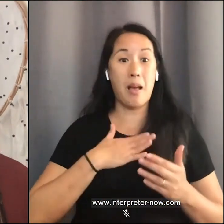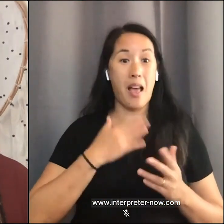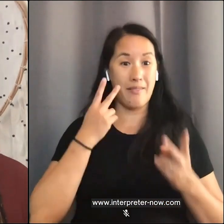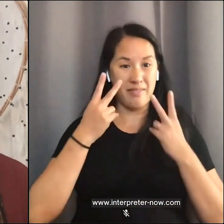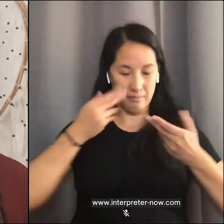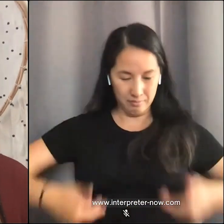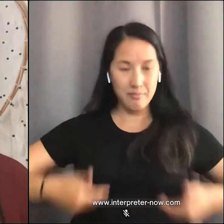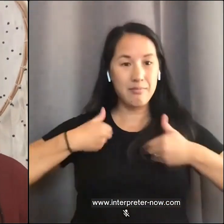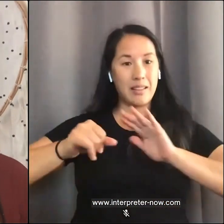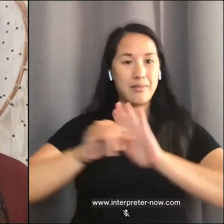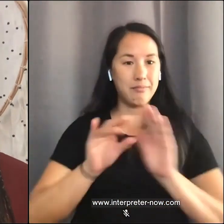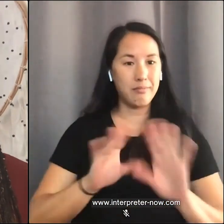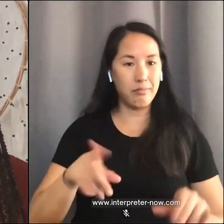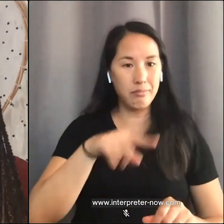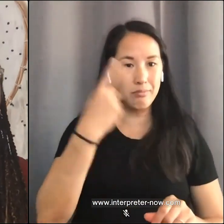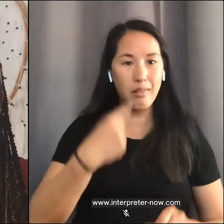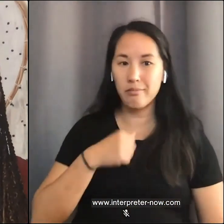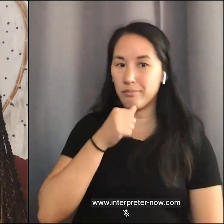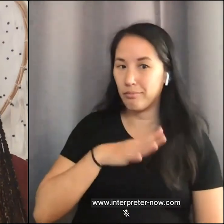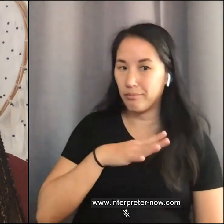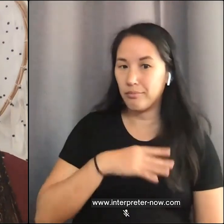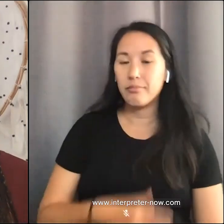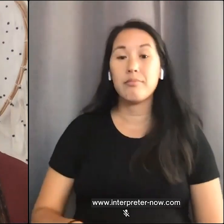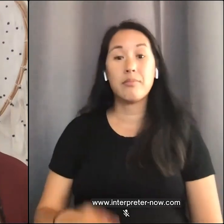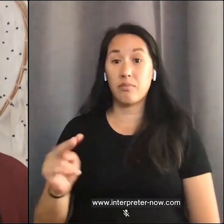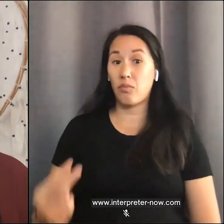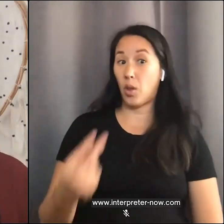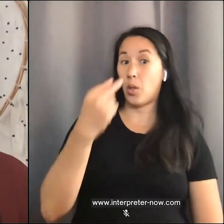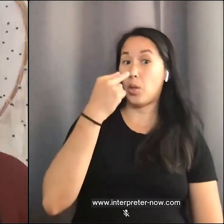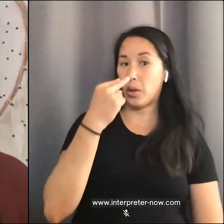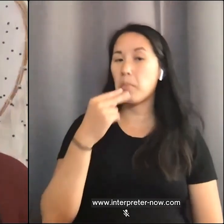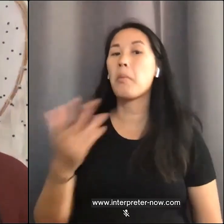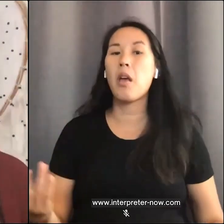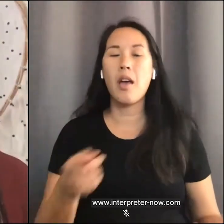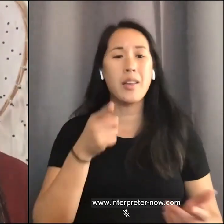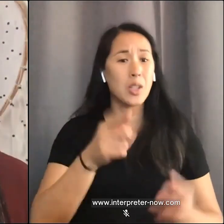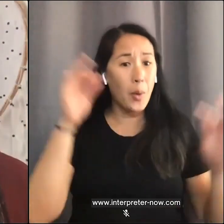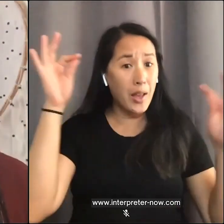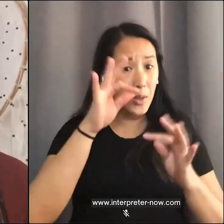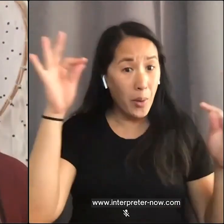a woman. From looking at me, you would have absolutely no idea that I am cisgendered,